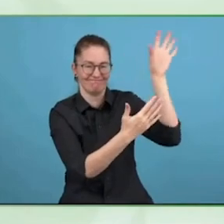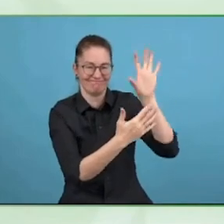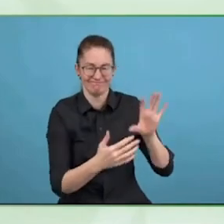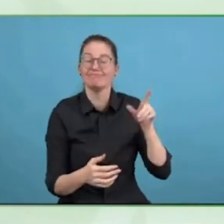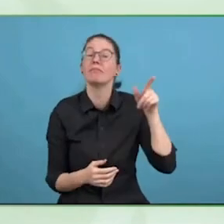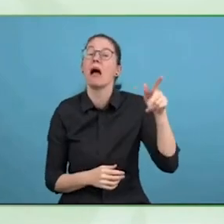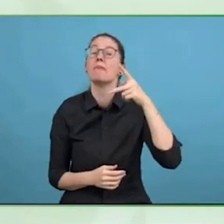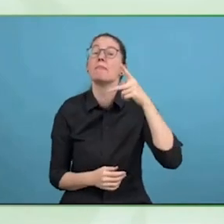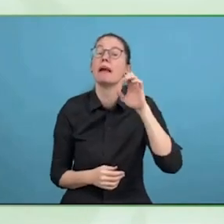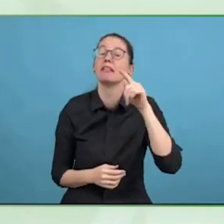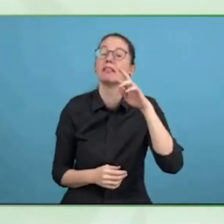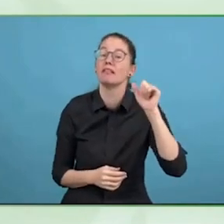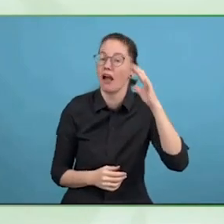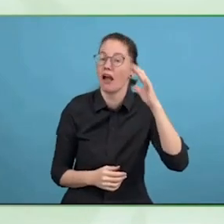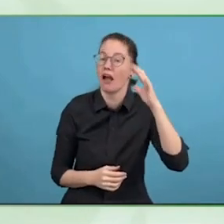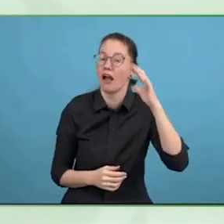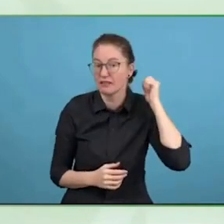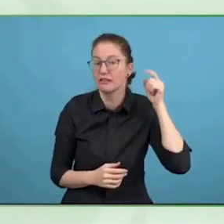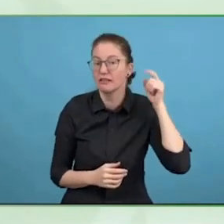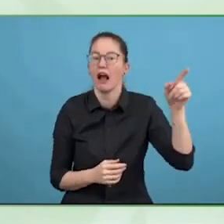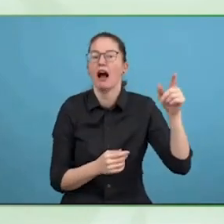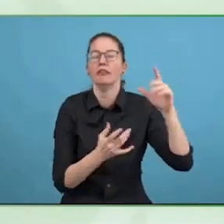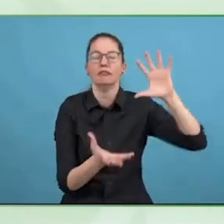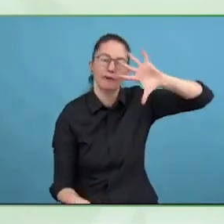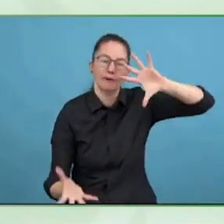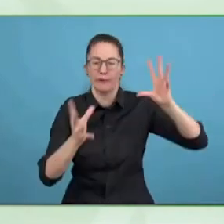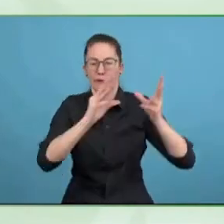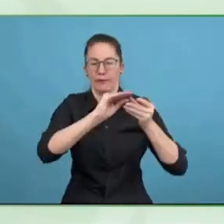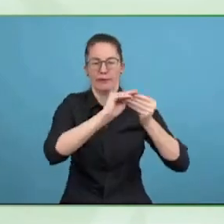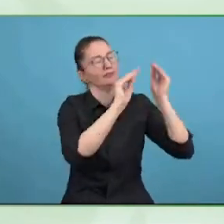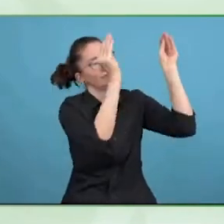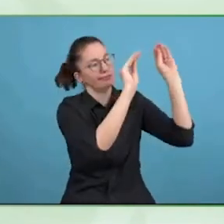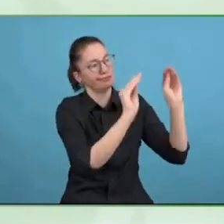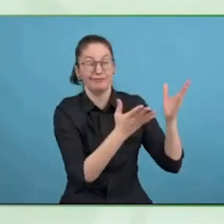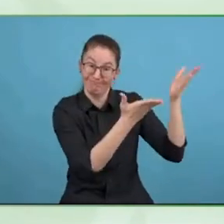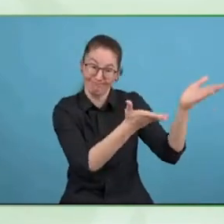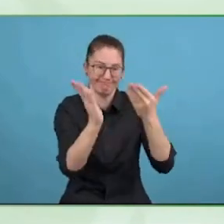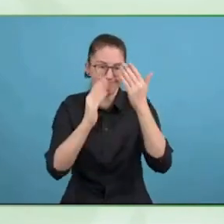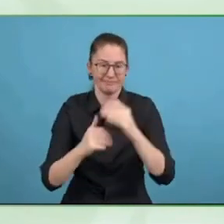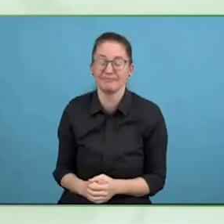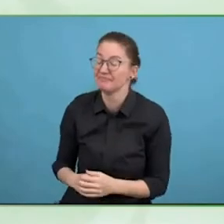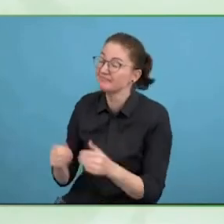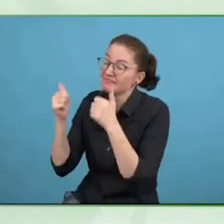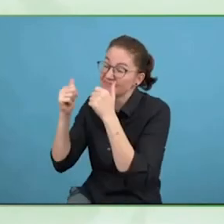We heard that this is the first collection of swarm intelligence,